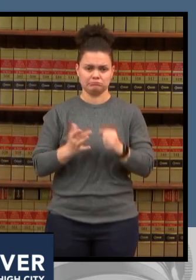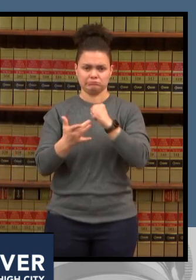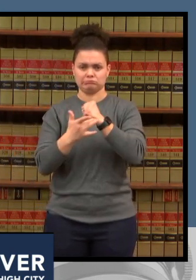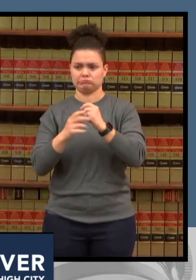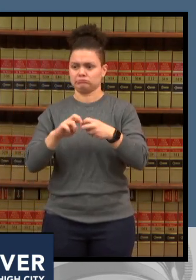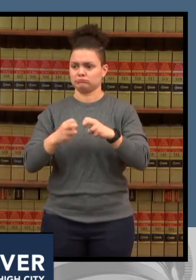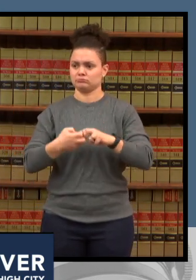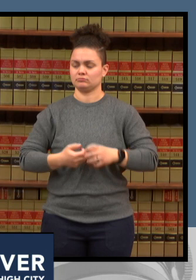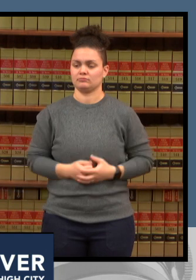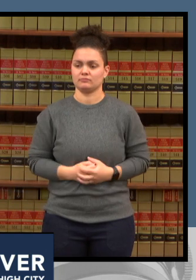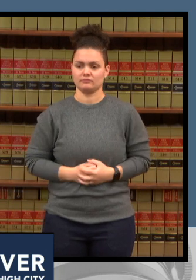can you see me